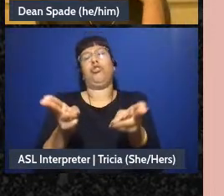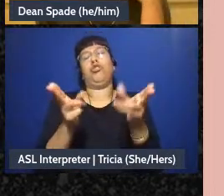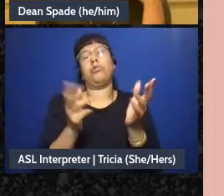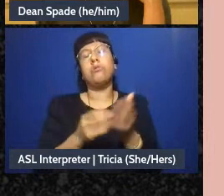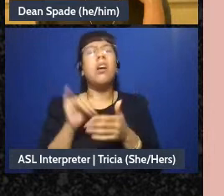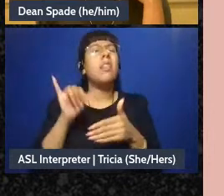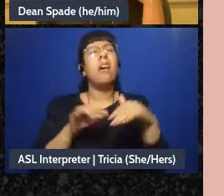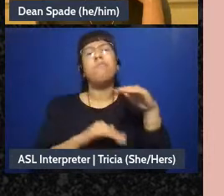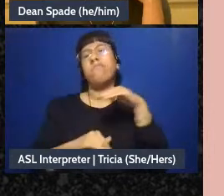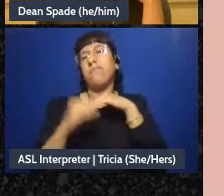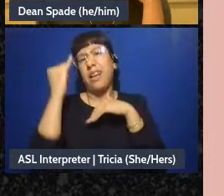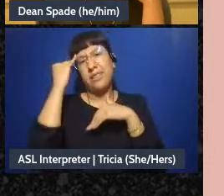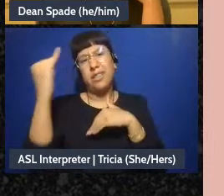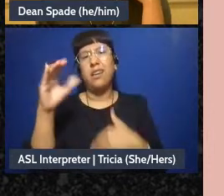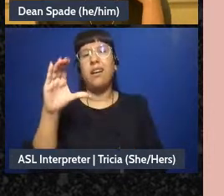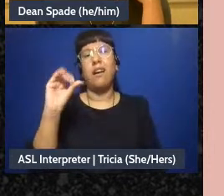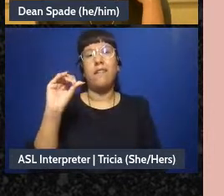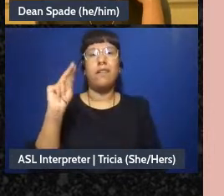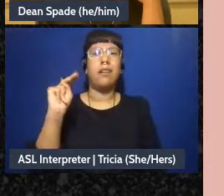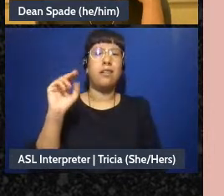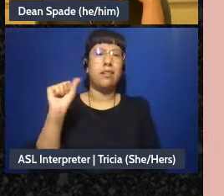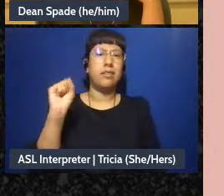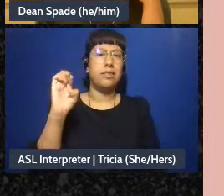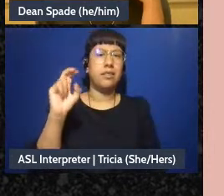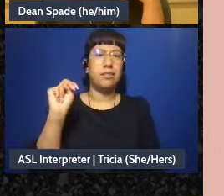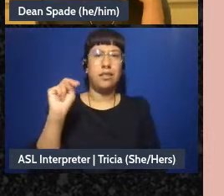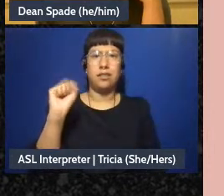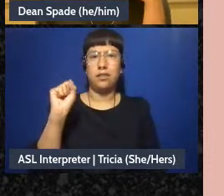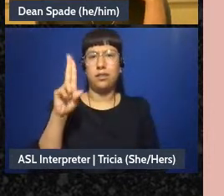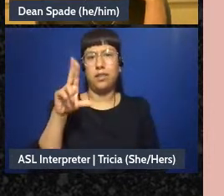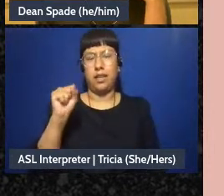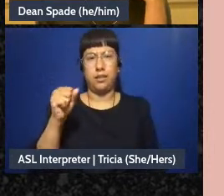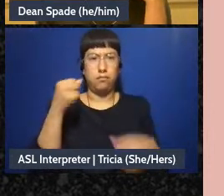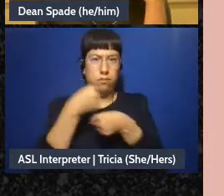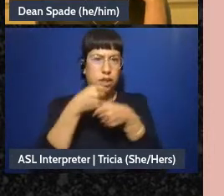idea of consensus decision making and it's-I think as I mentioned in the last workshop